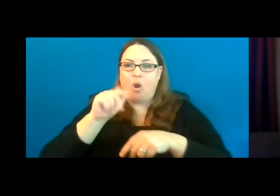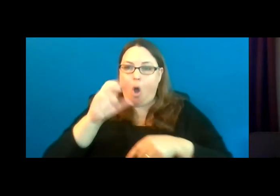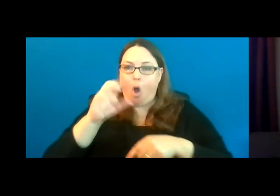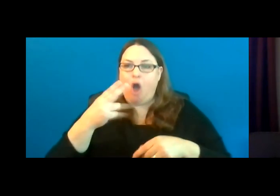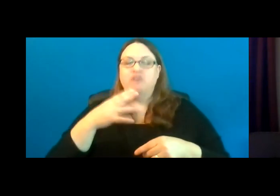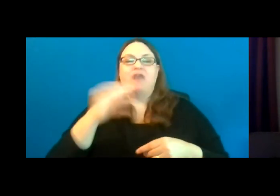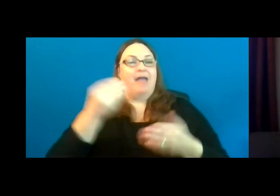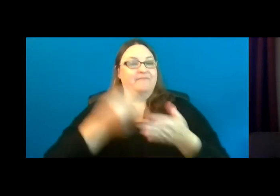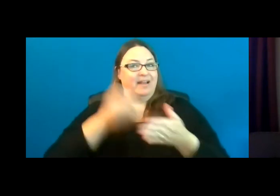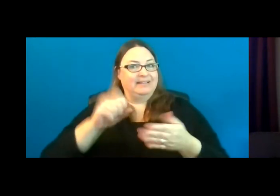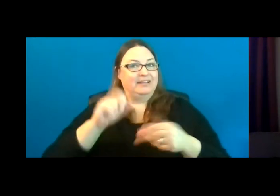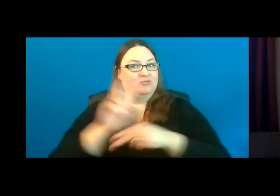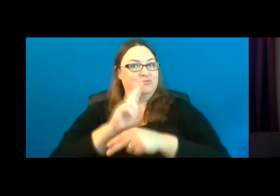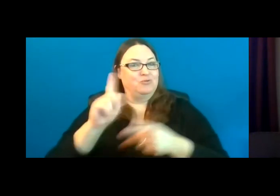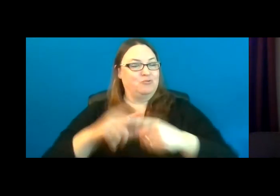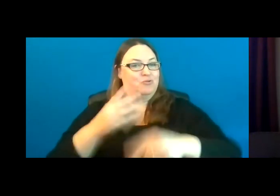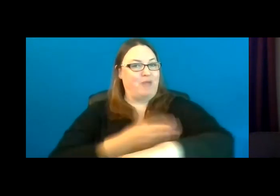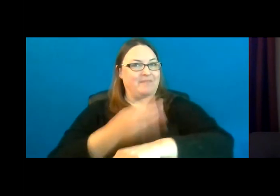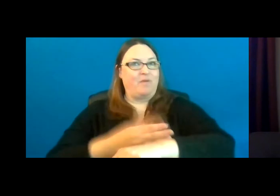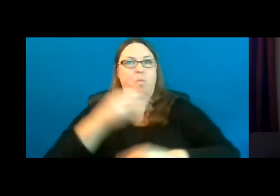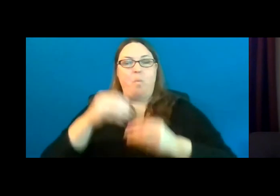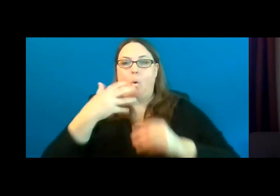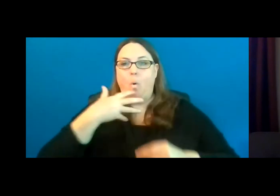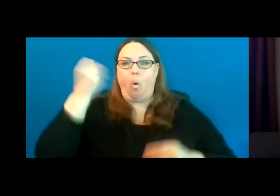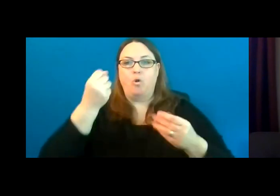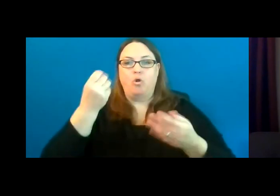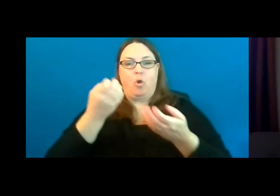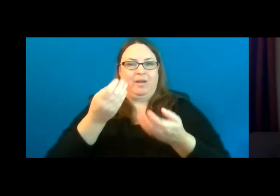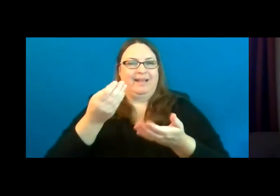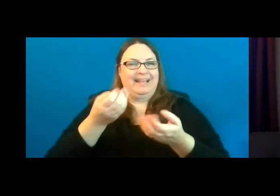Funds can also be used to renovate older equipment or buildings at a park.